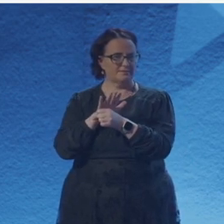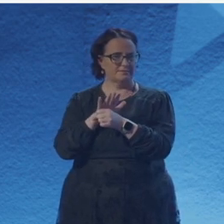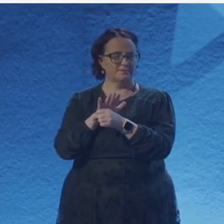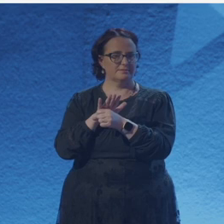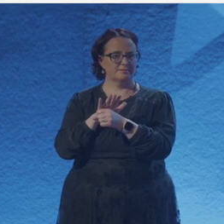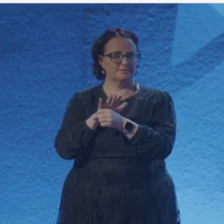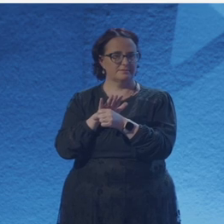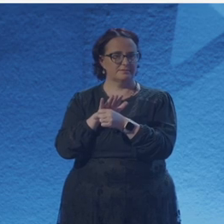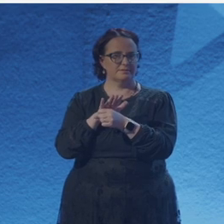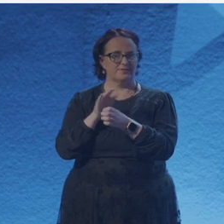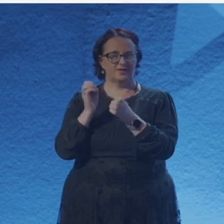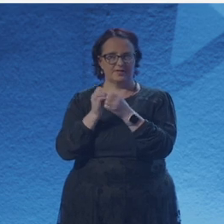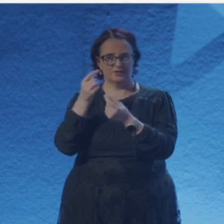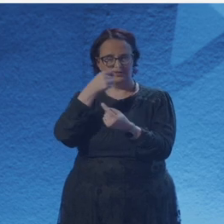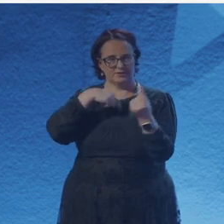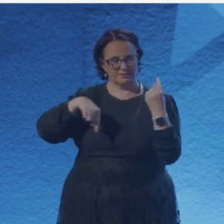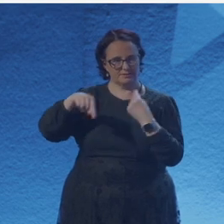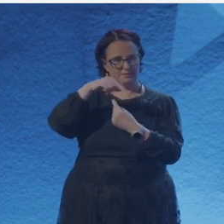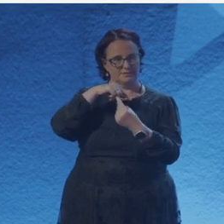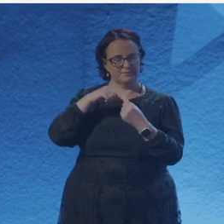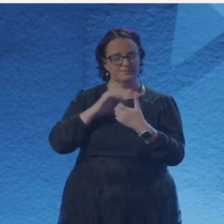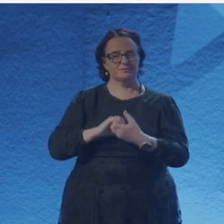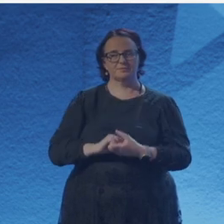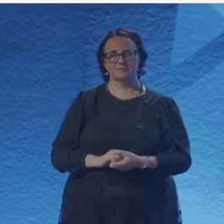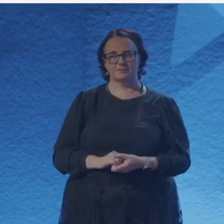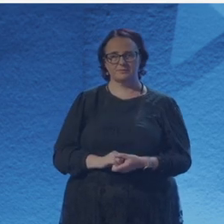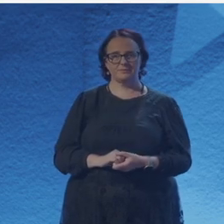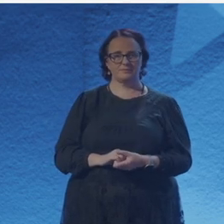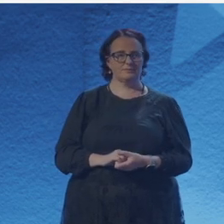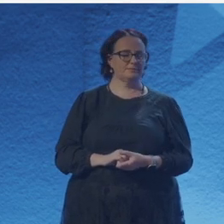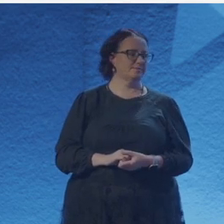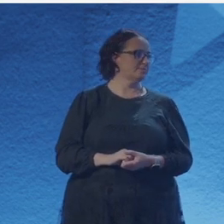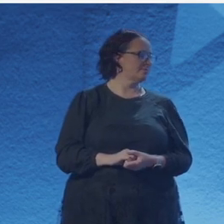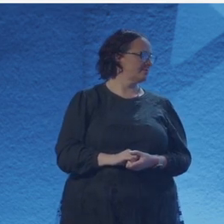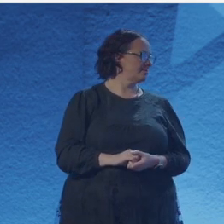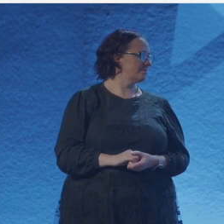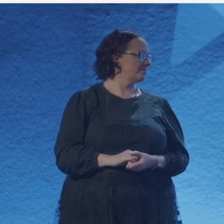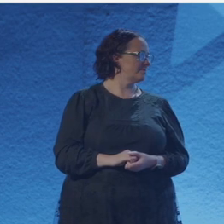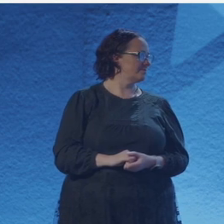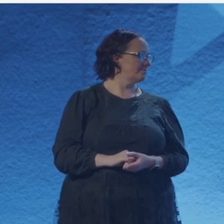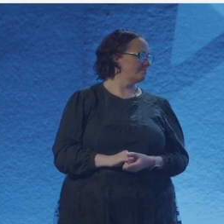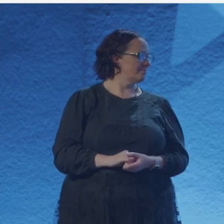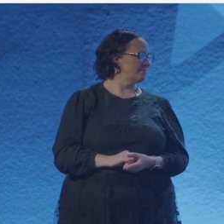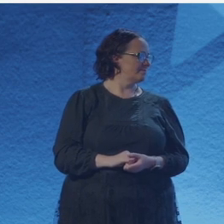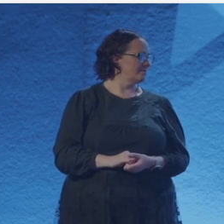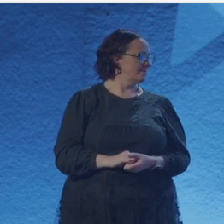to have that sort of second, second level of activity is very,